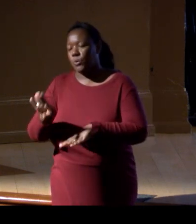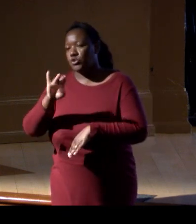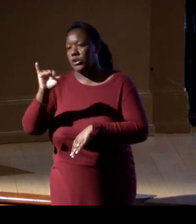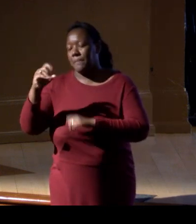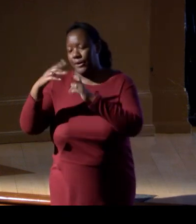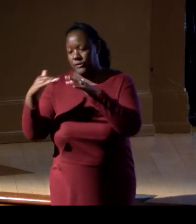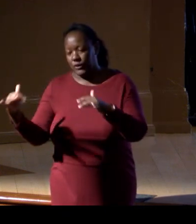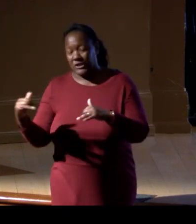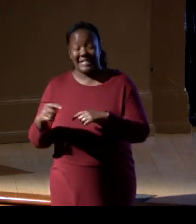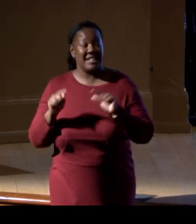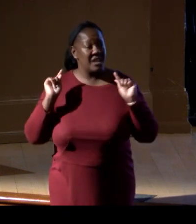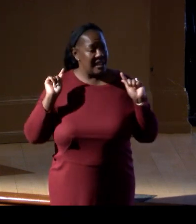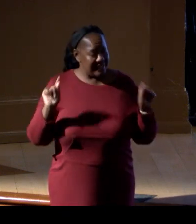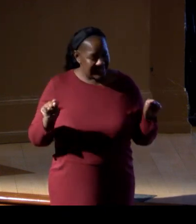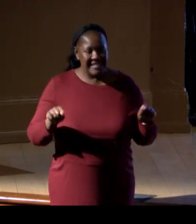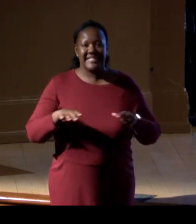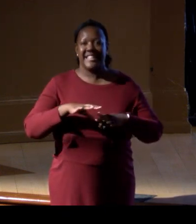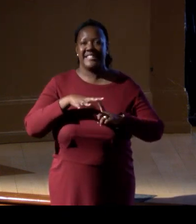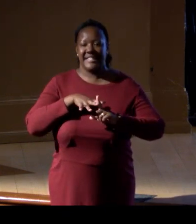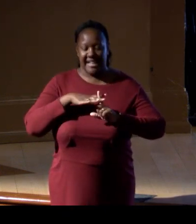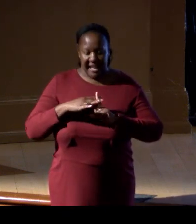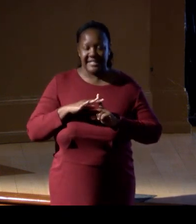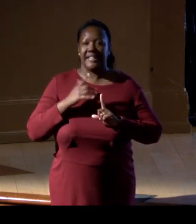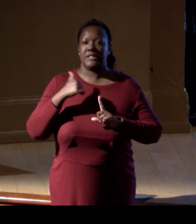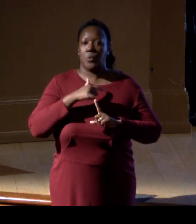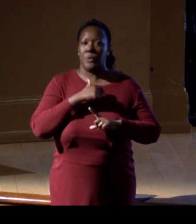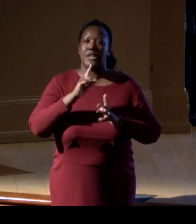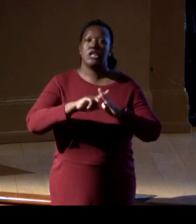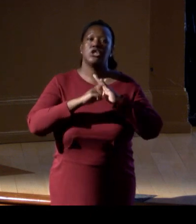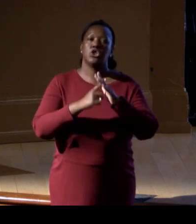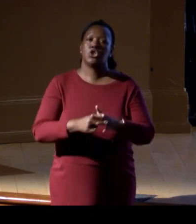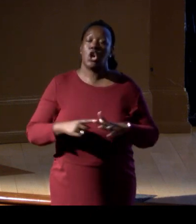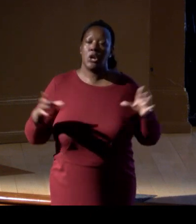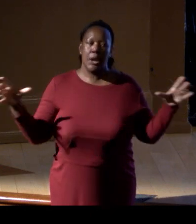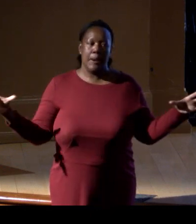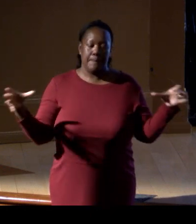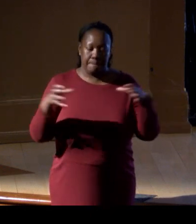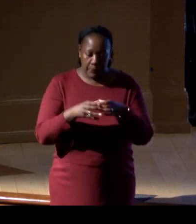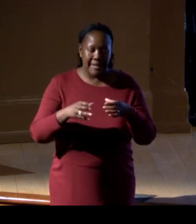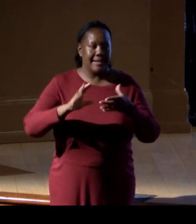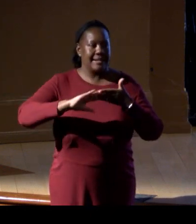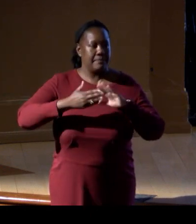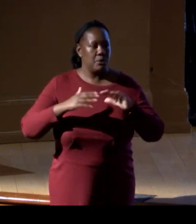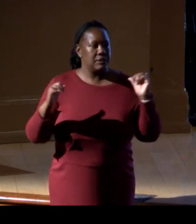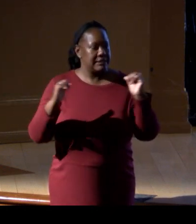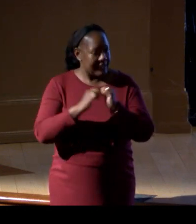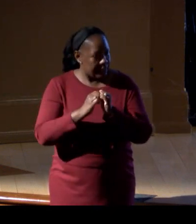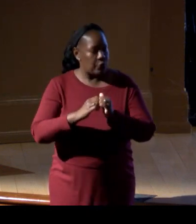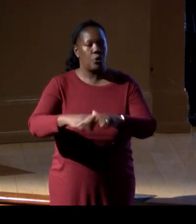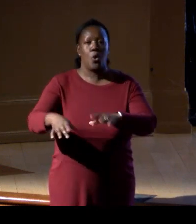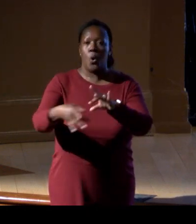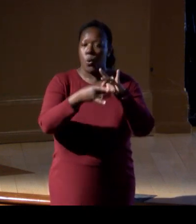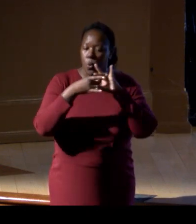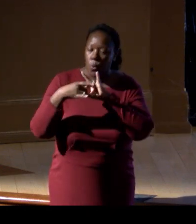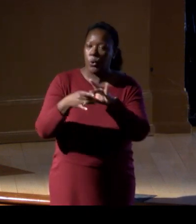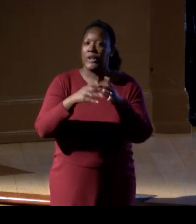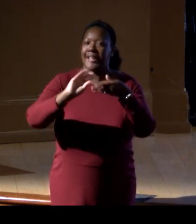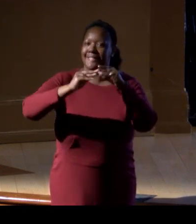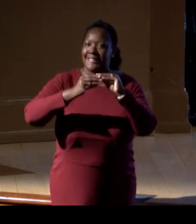These are the context in which we can start bringing these communities together, coordinating these data sets for the understanding and the prediction we need